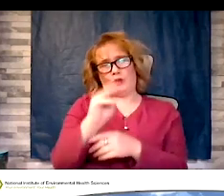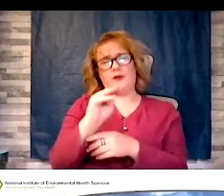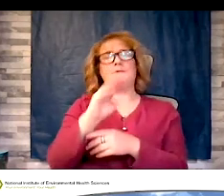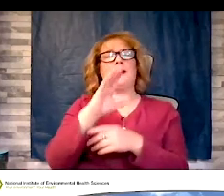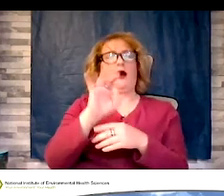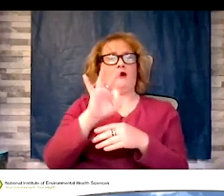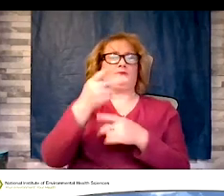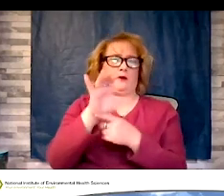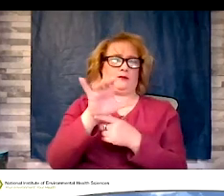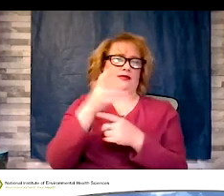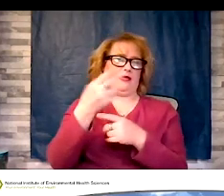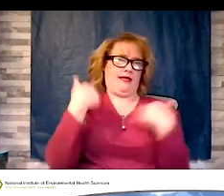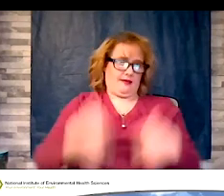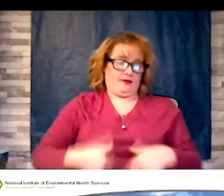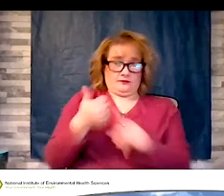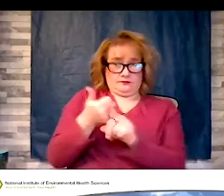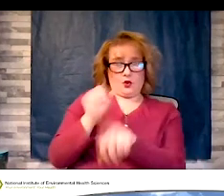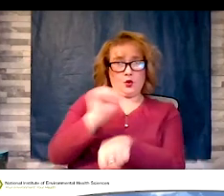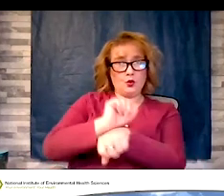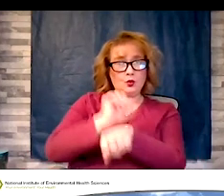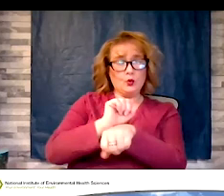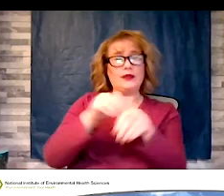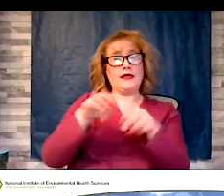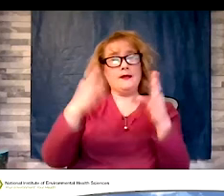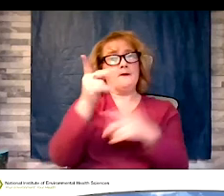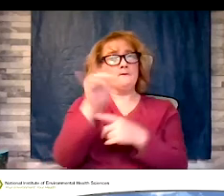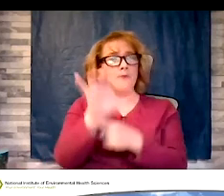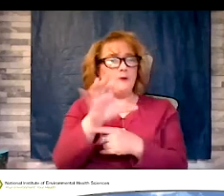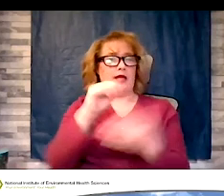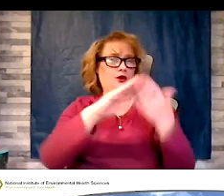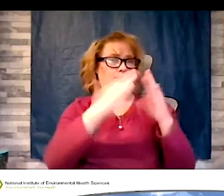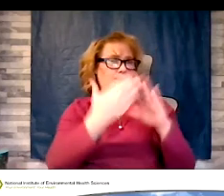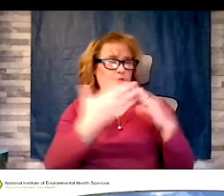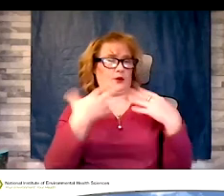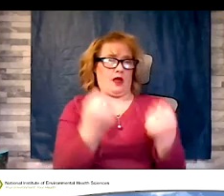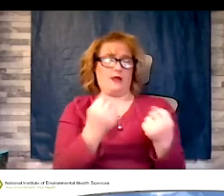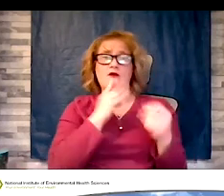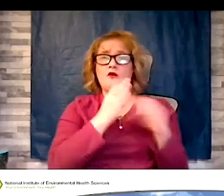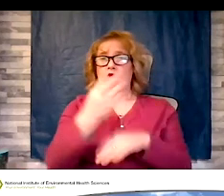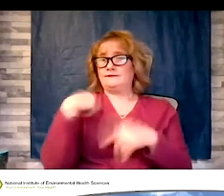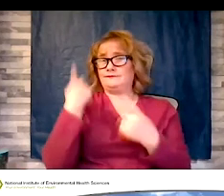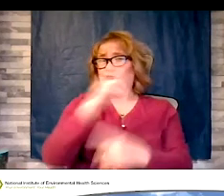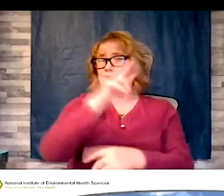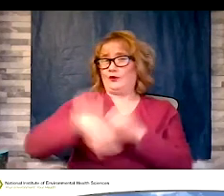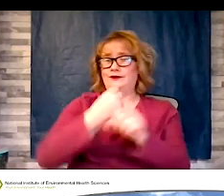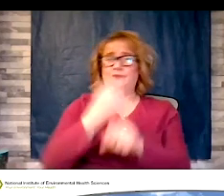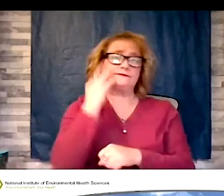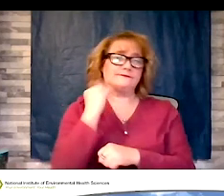public and community health spans over 30 years. . With her current work she is dedicated